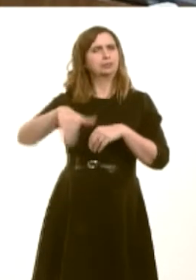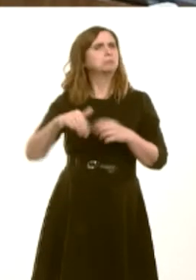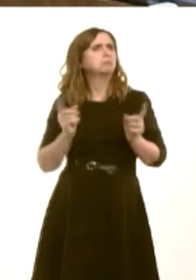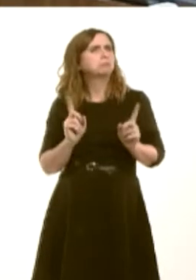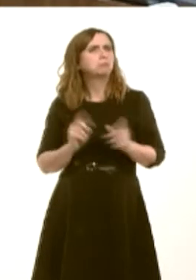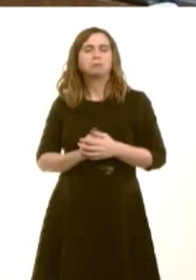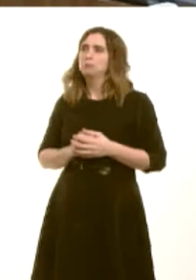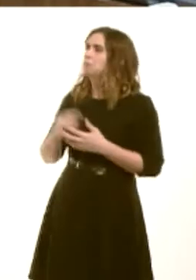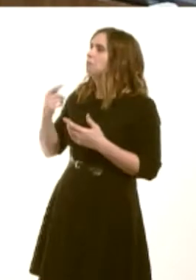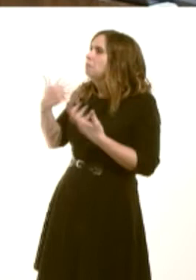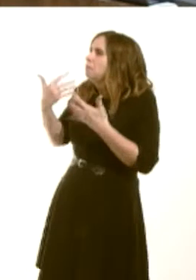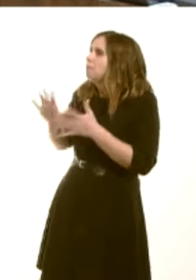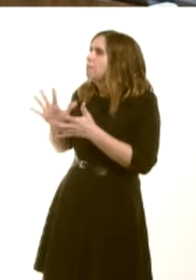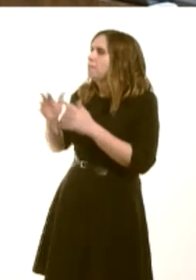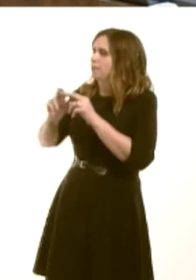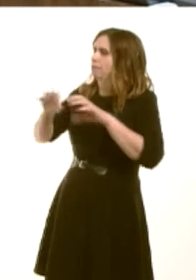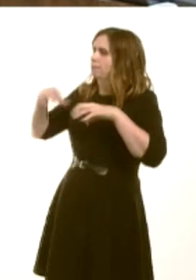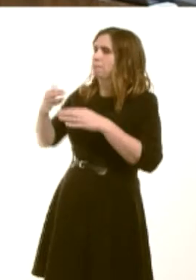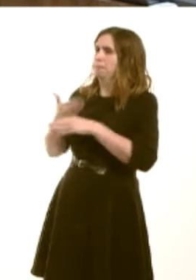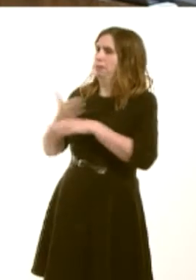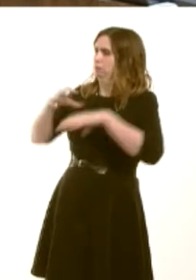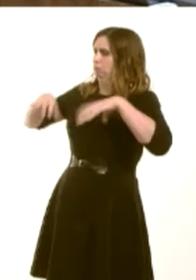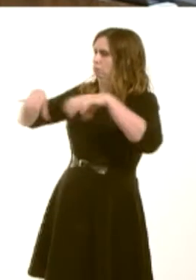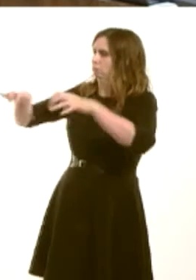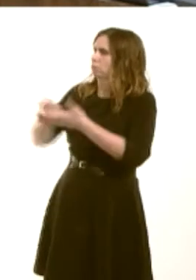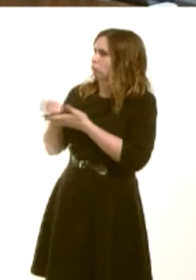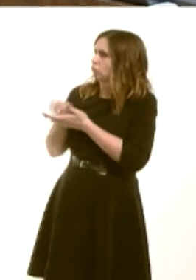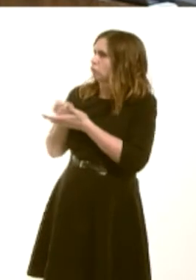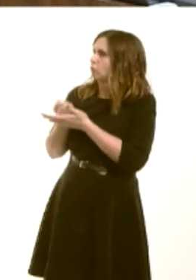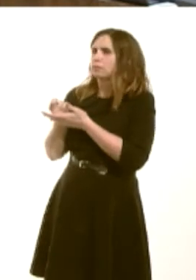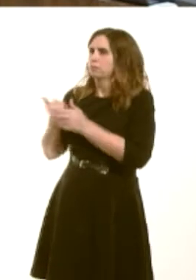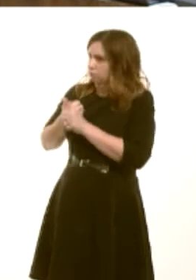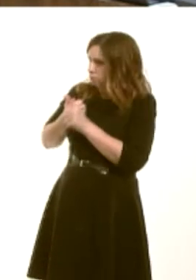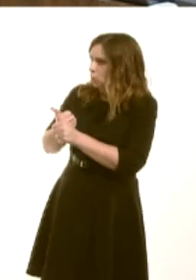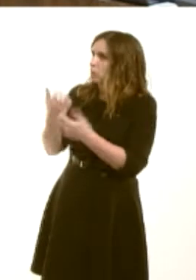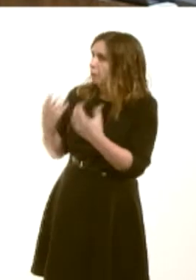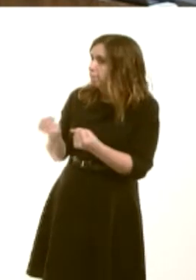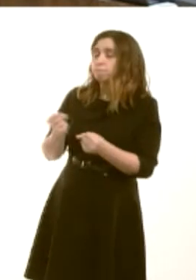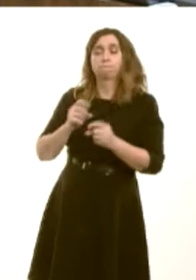can help those businesses that need further help. We have, for example, provided funds